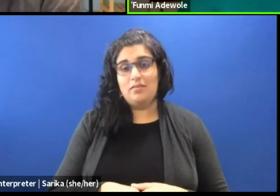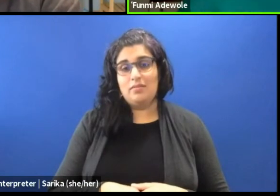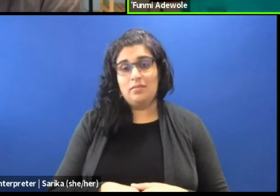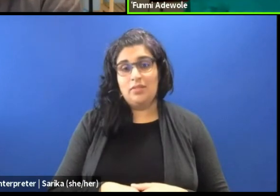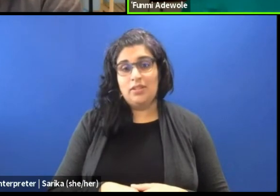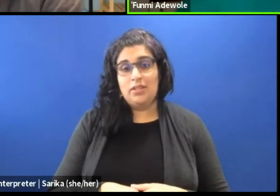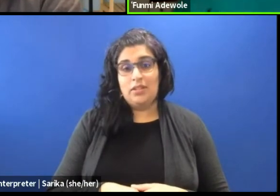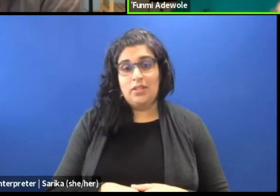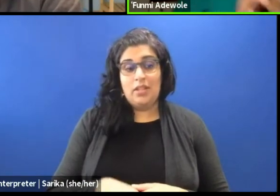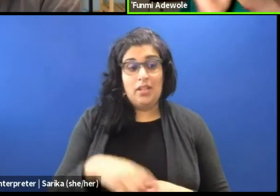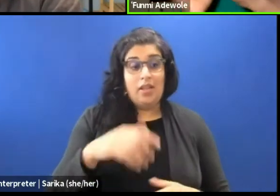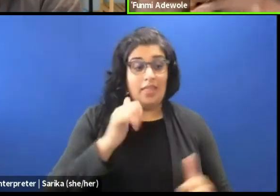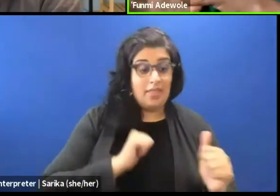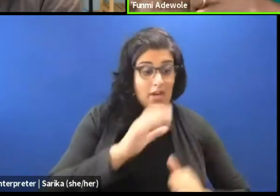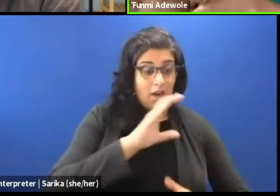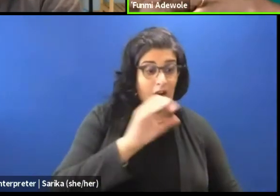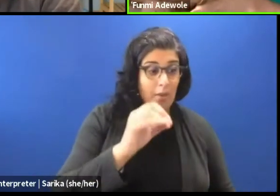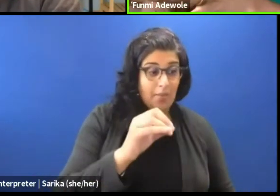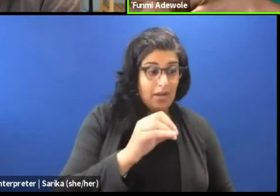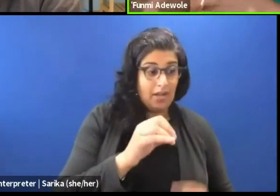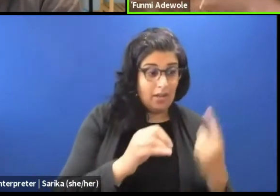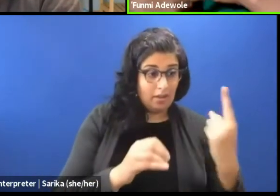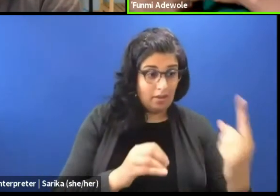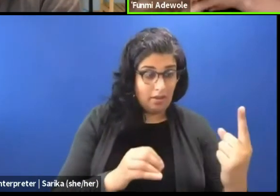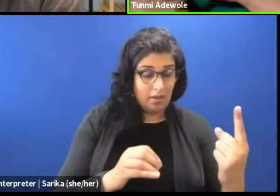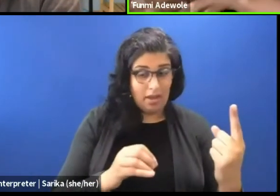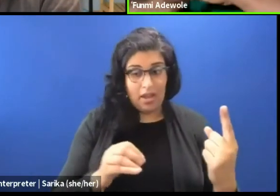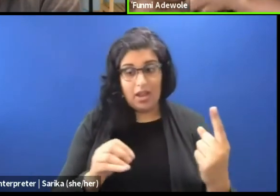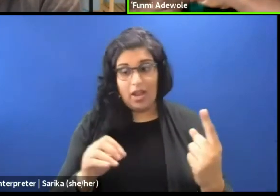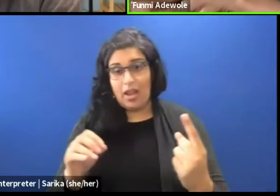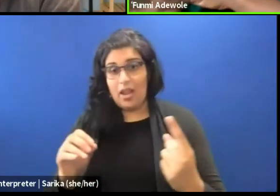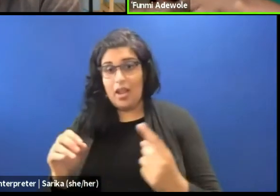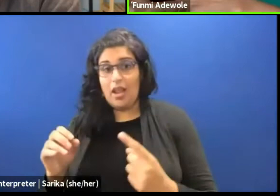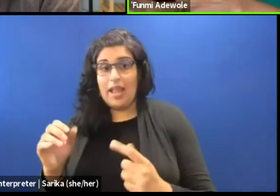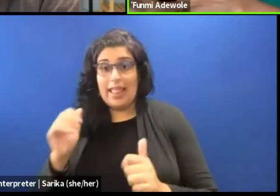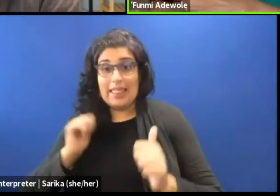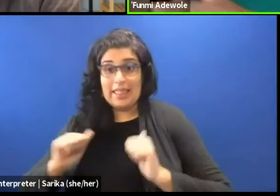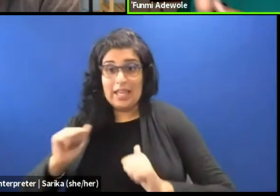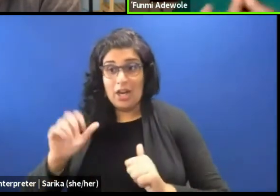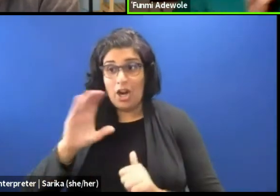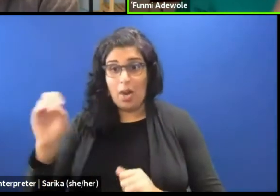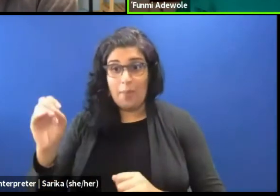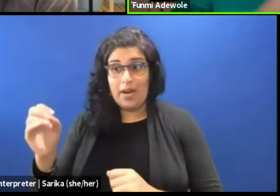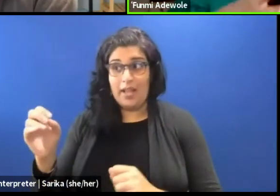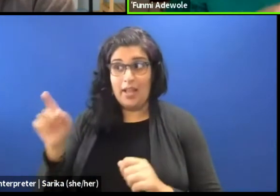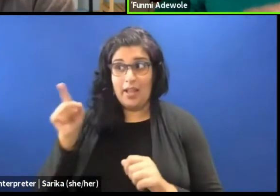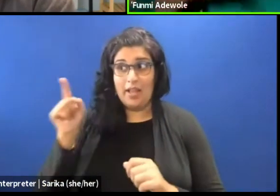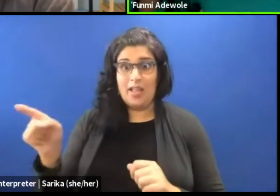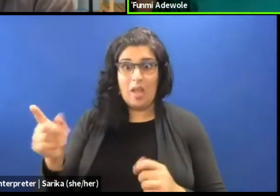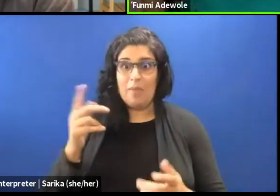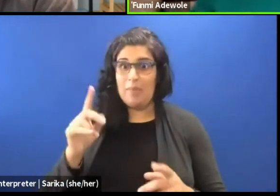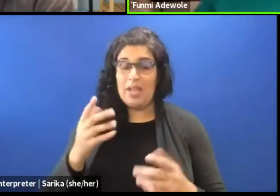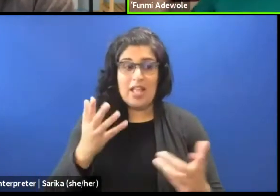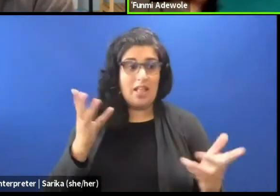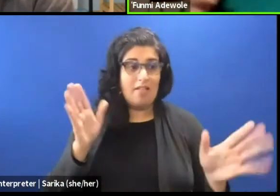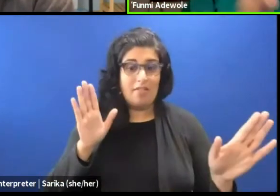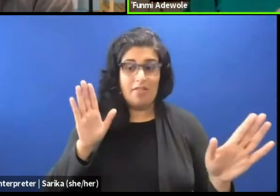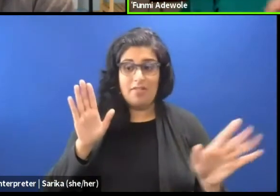may invite them to do might be quite different or quite different from company B, but there is a need from someone from the outside,